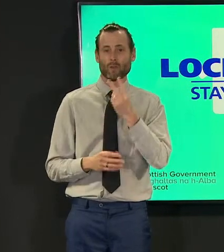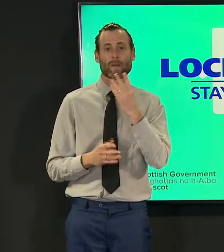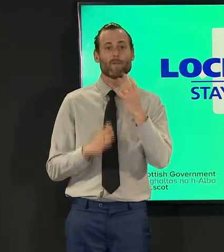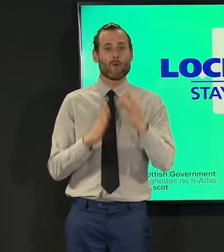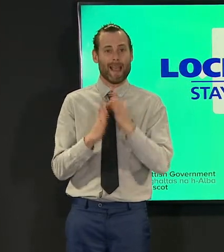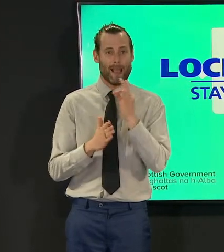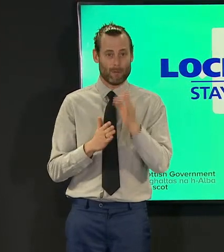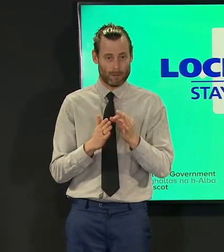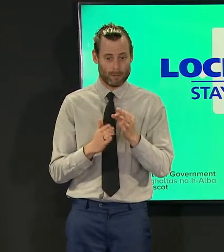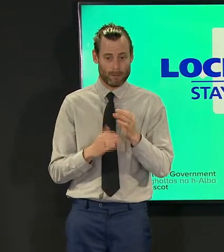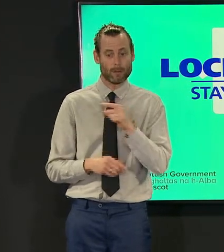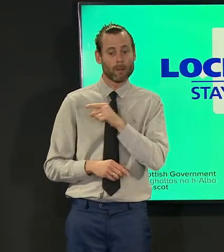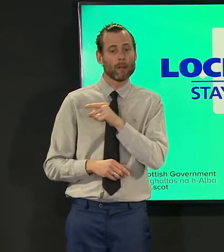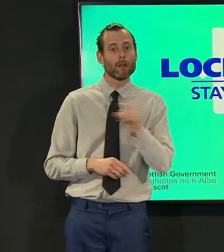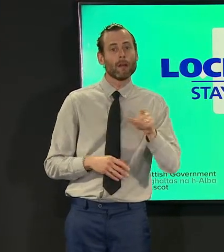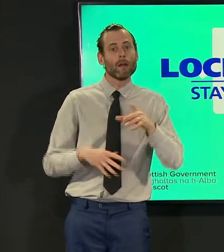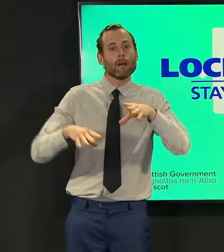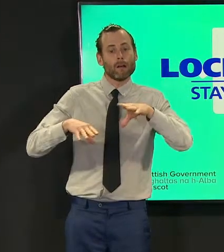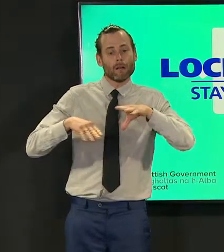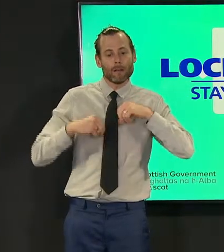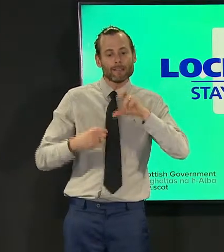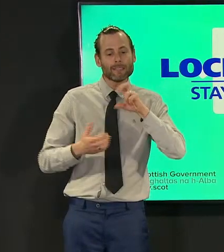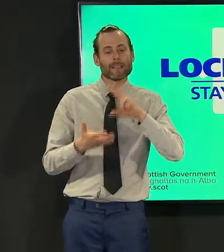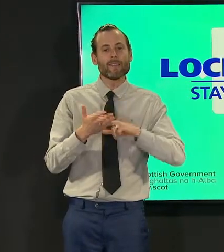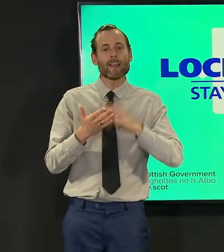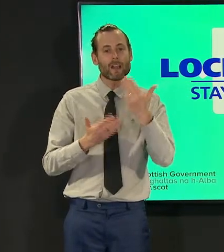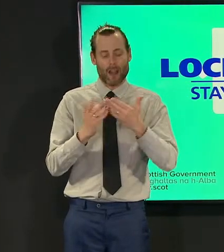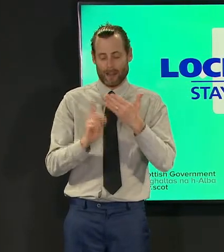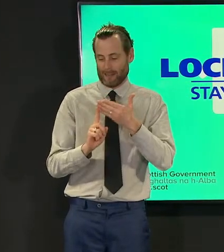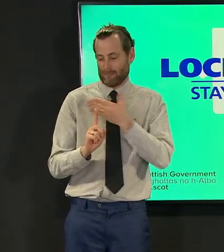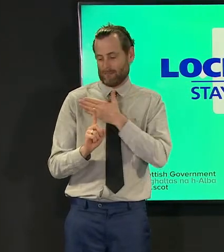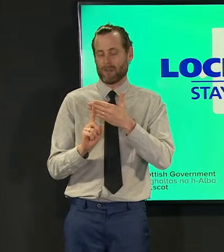of patients who first tested positive over the previous 28 days